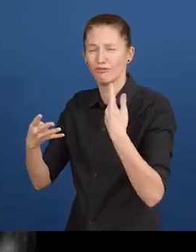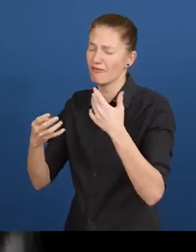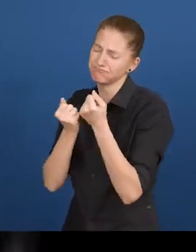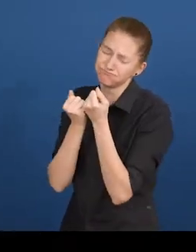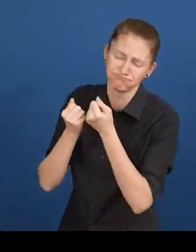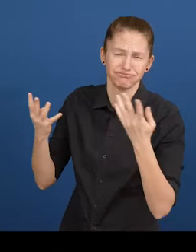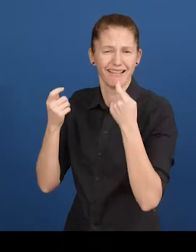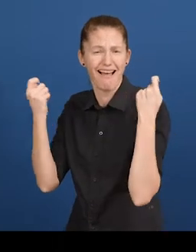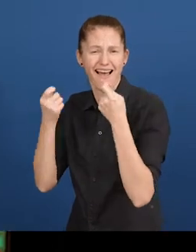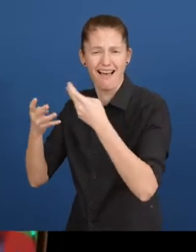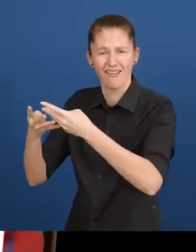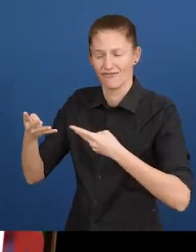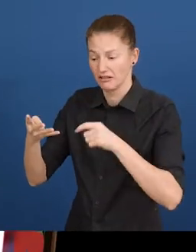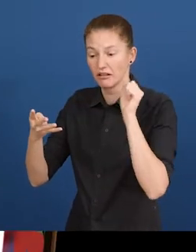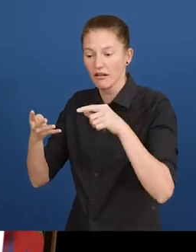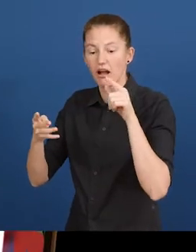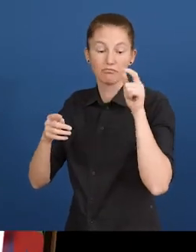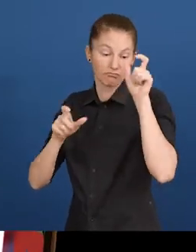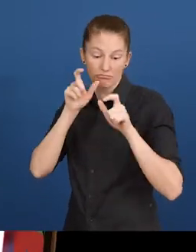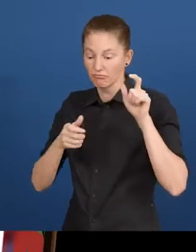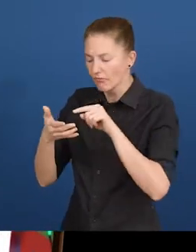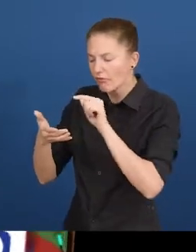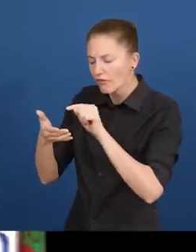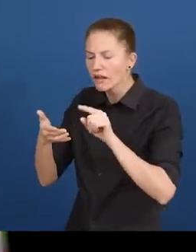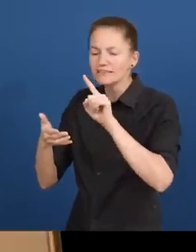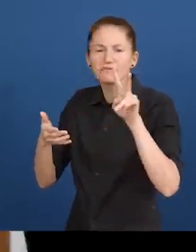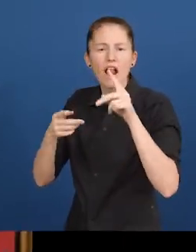to search by 12 accessible features and in 24 event categories.